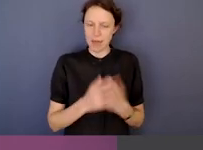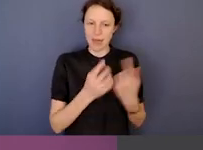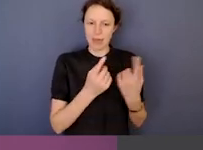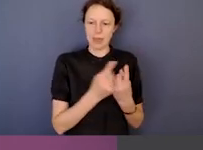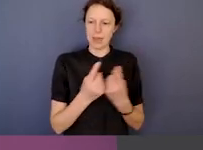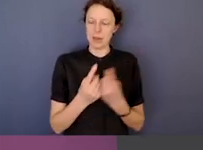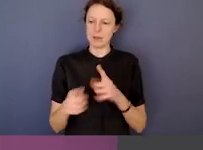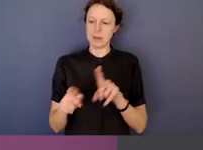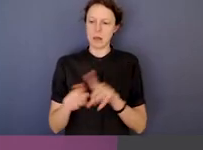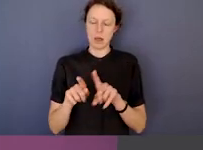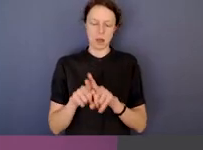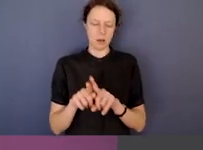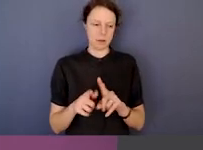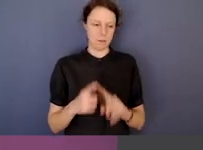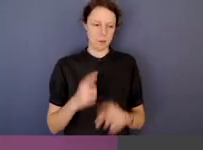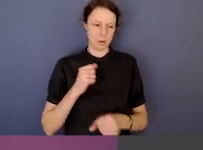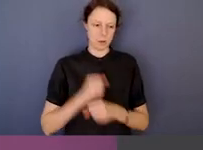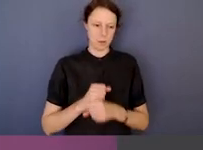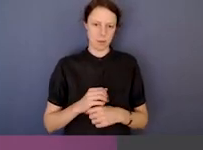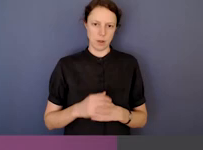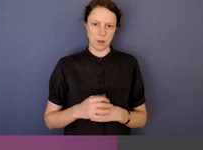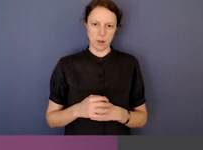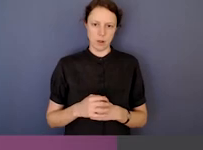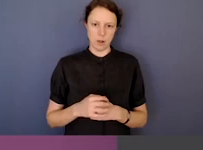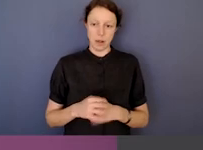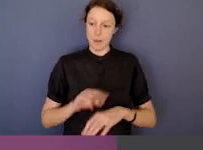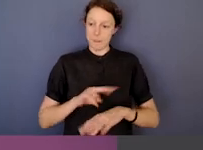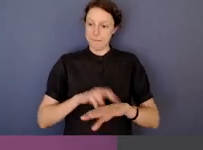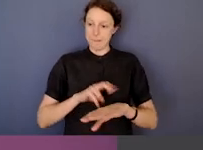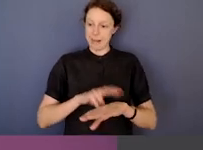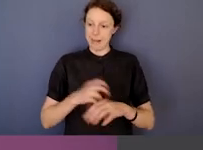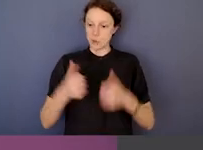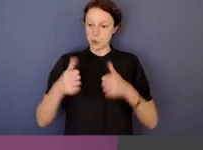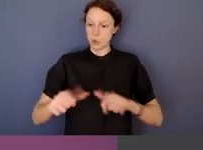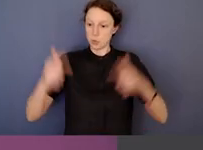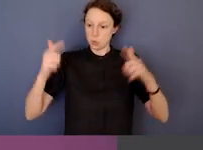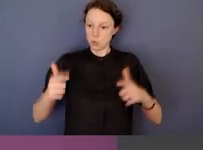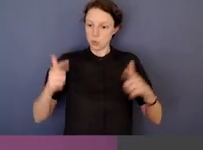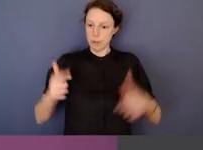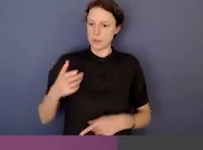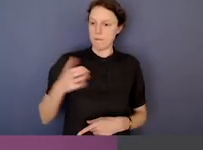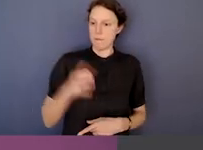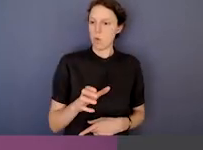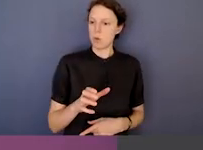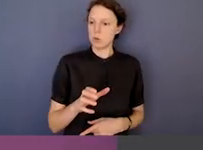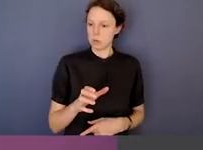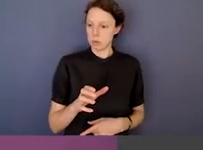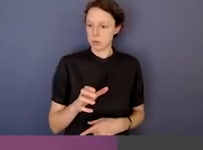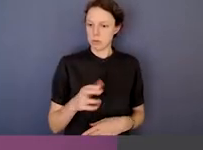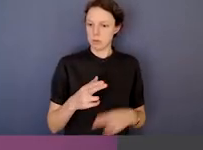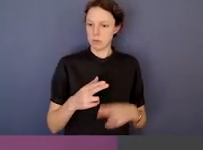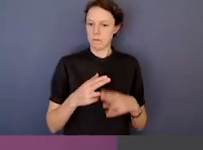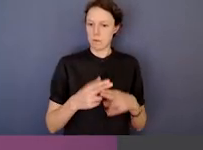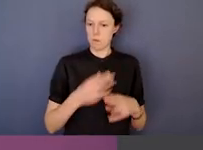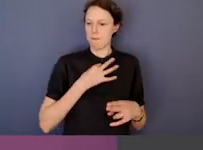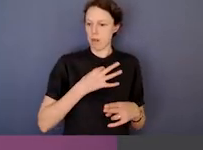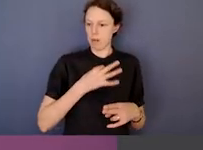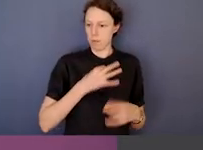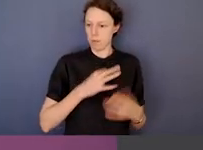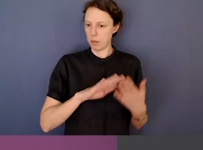And they're things like excessive use of force by police against vulnerable communities,